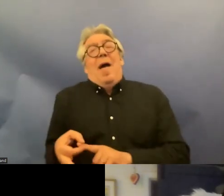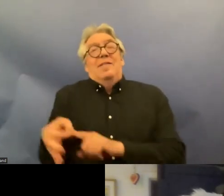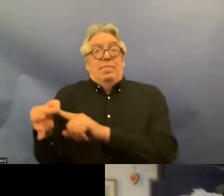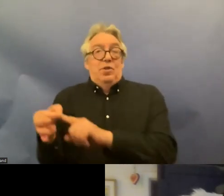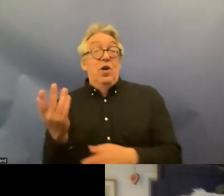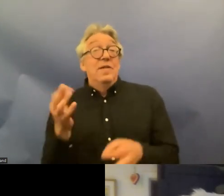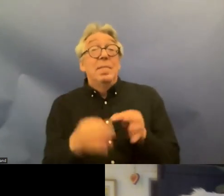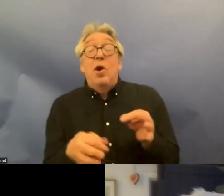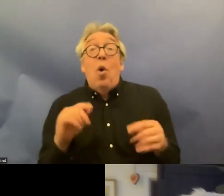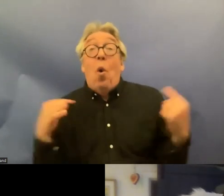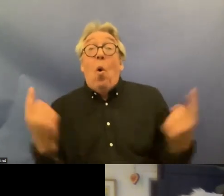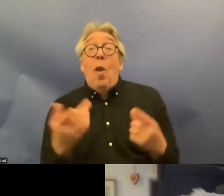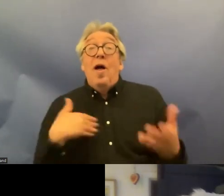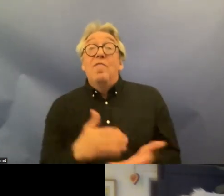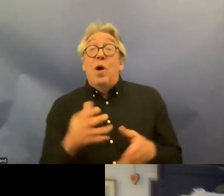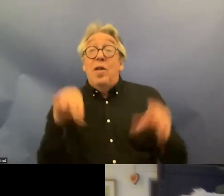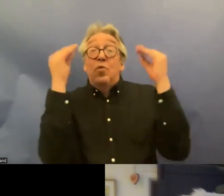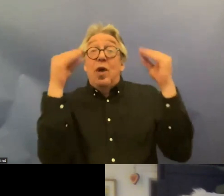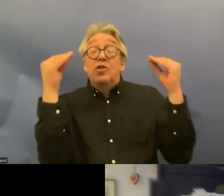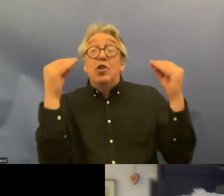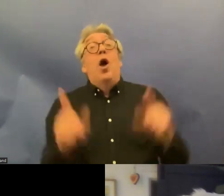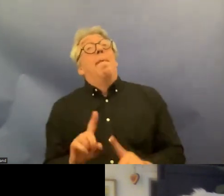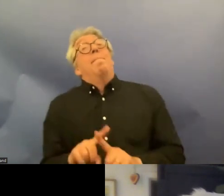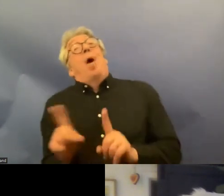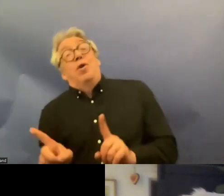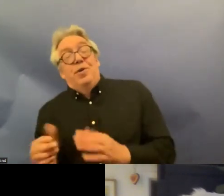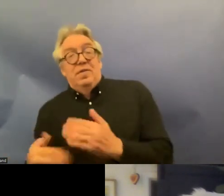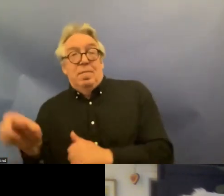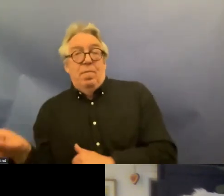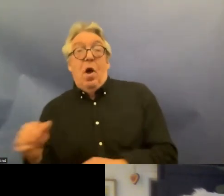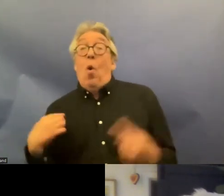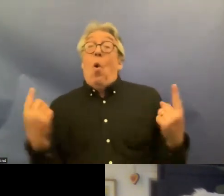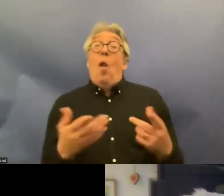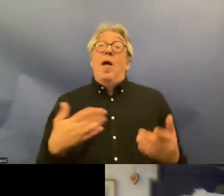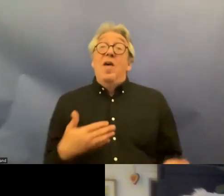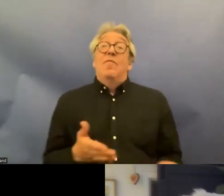a right to education except everyone has a right to decide accept and that this